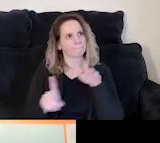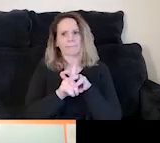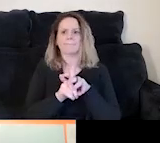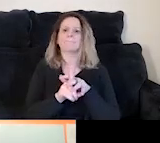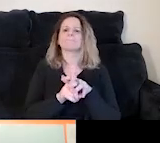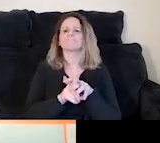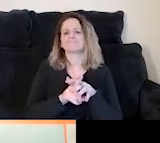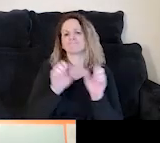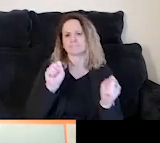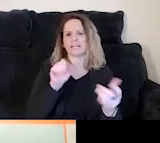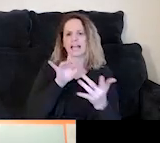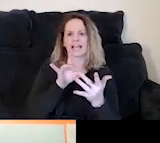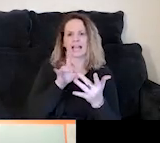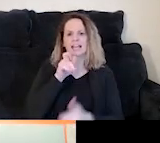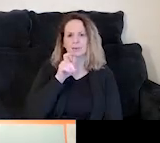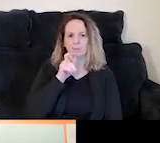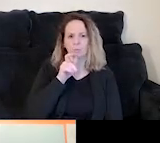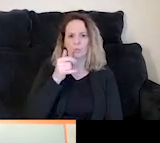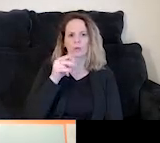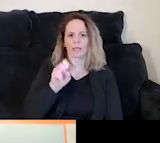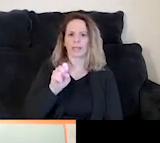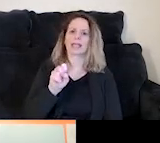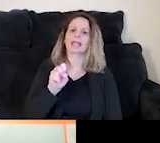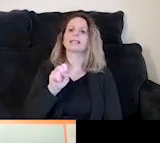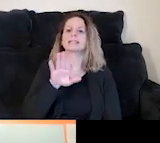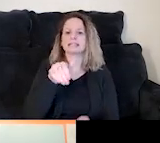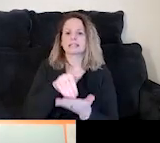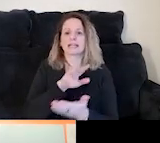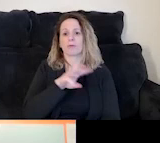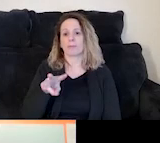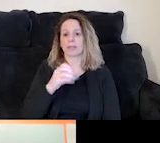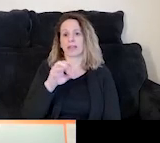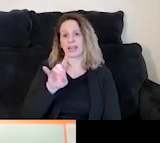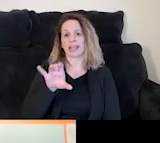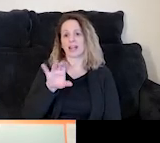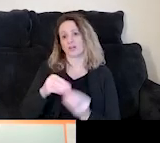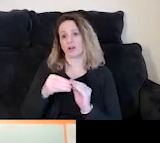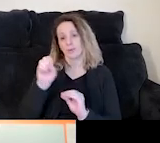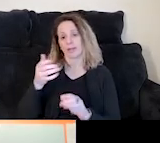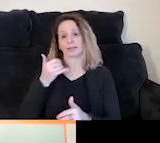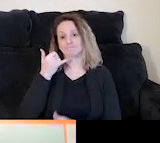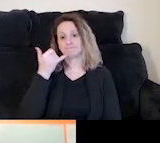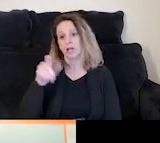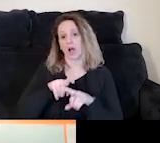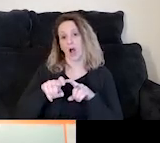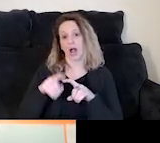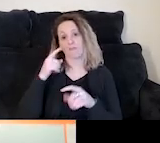is the GAINS Center website and as well as our 800 number that you can call for some assistance over the phone.